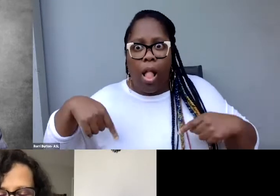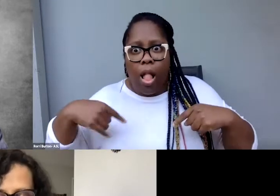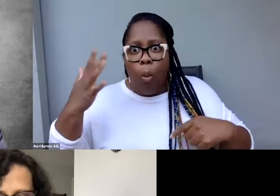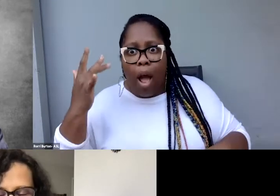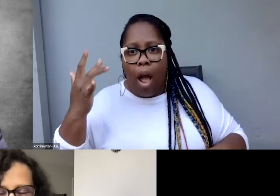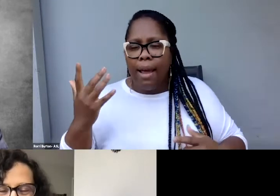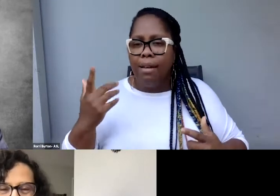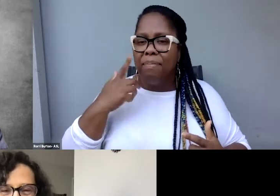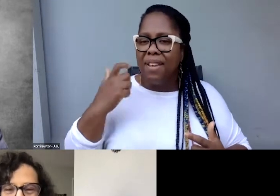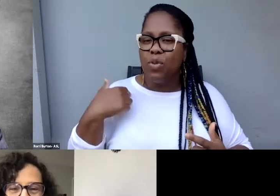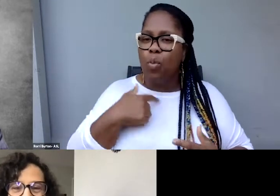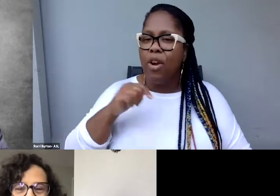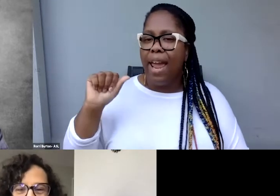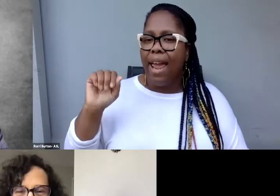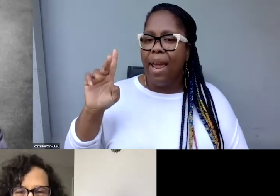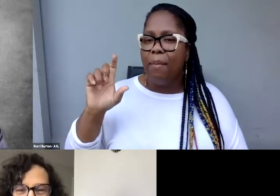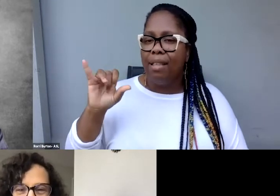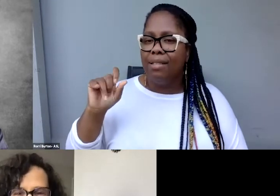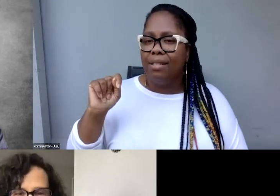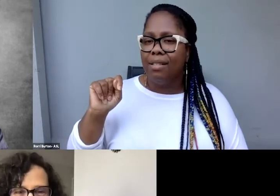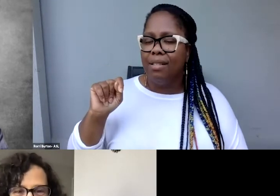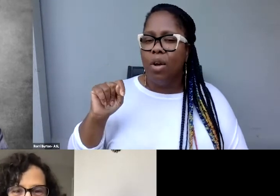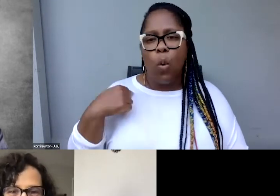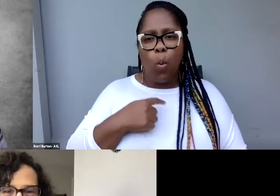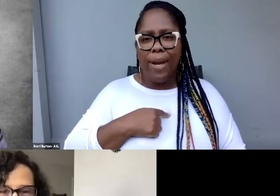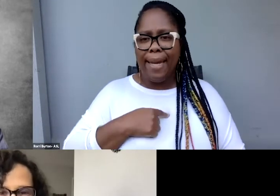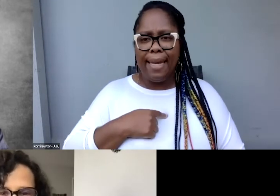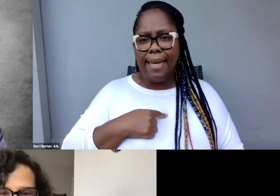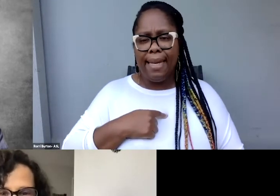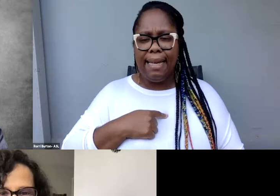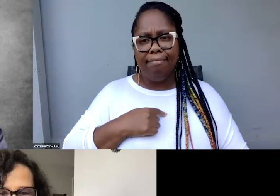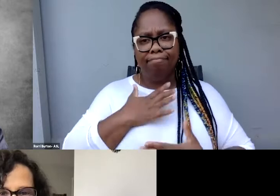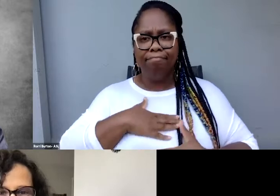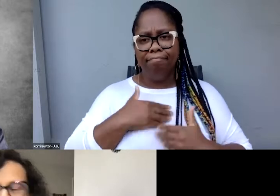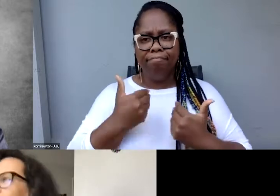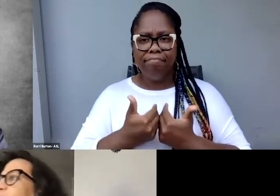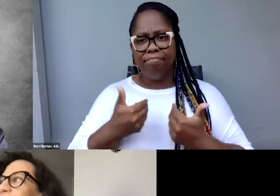ableist and so into being separated in this society.